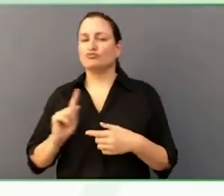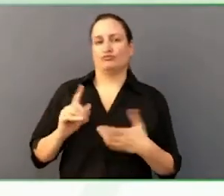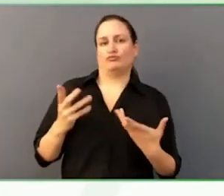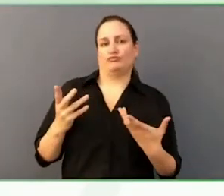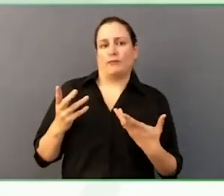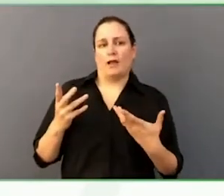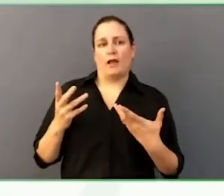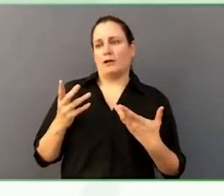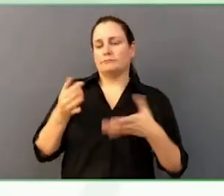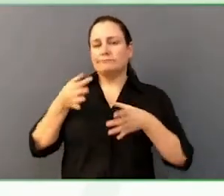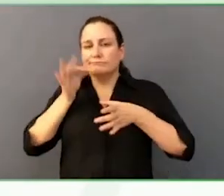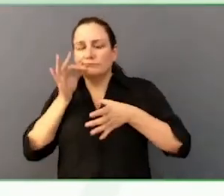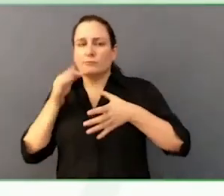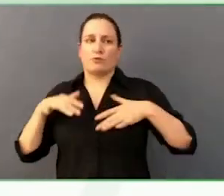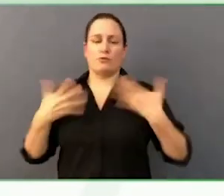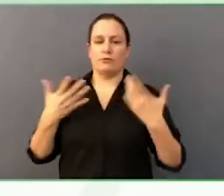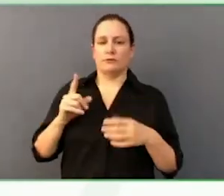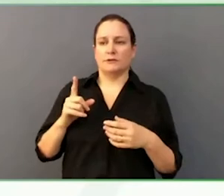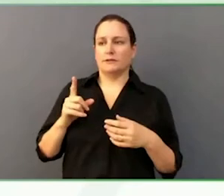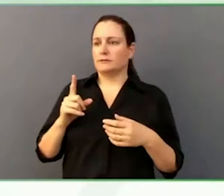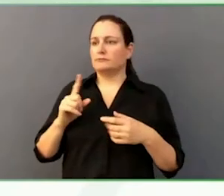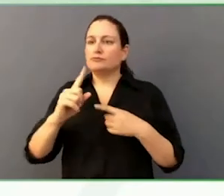Those caregivers are nurses during the evening.